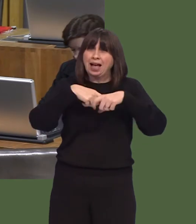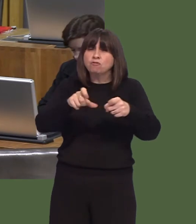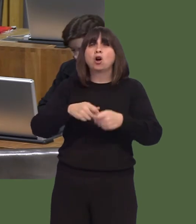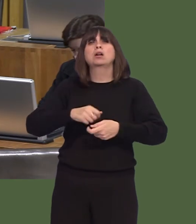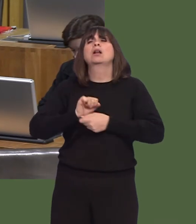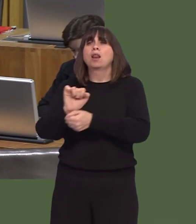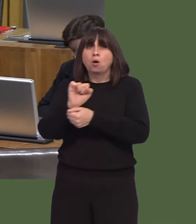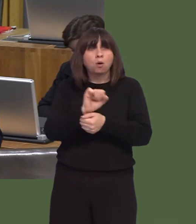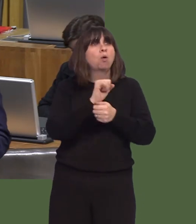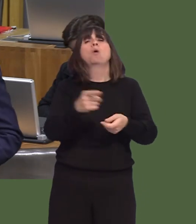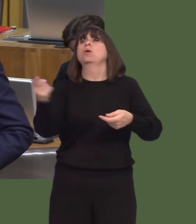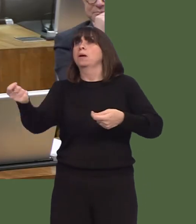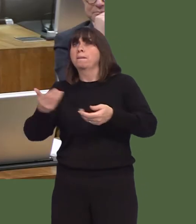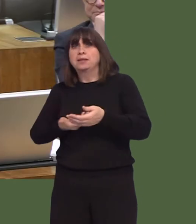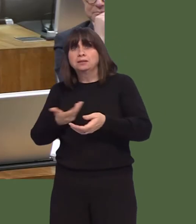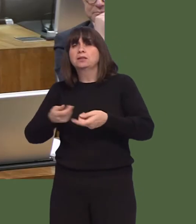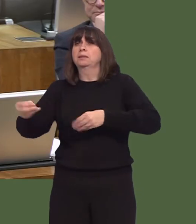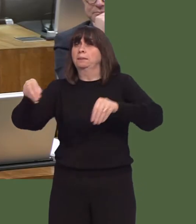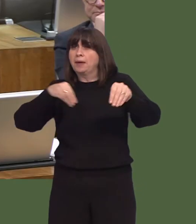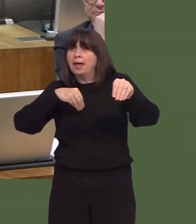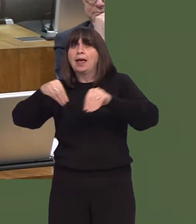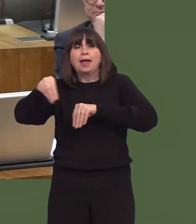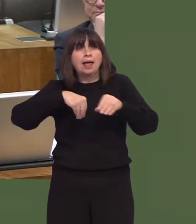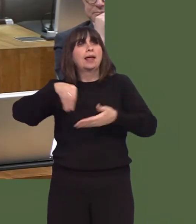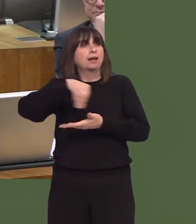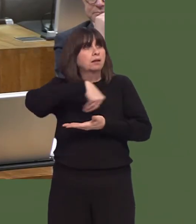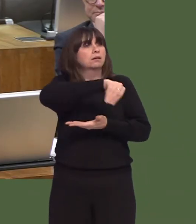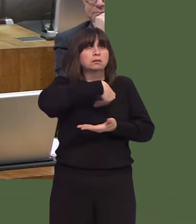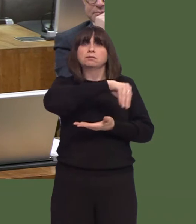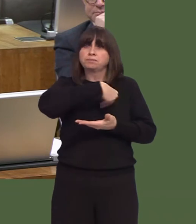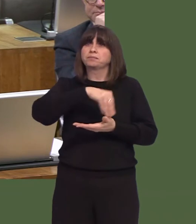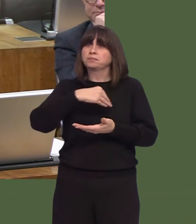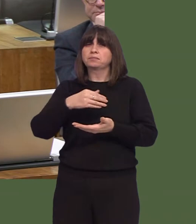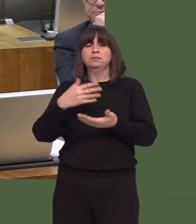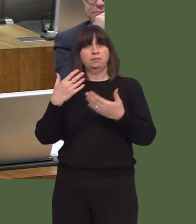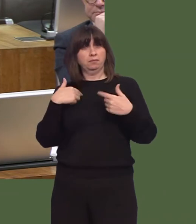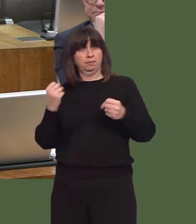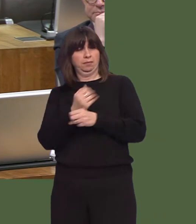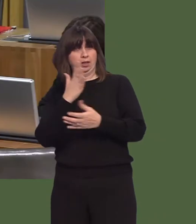Can I remind her that the £60 million package that we put on the table ensured the survival